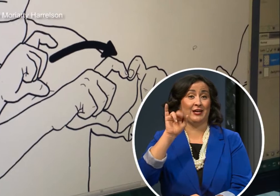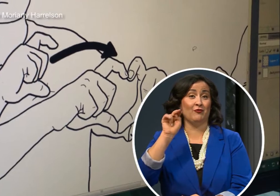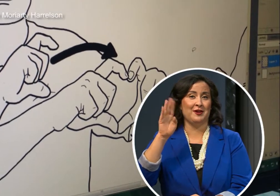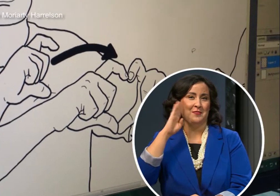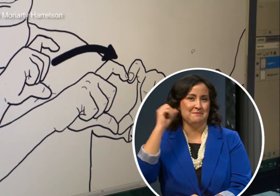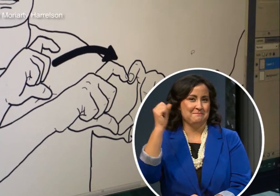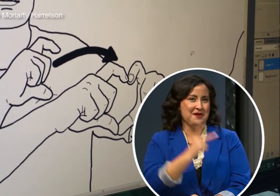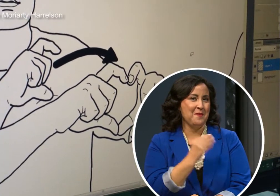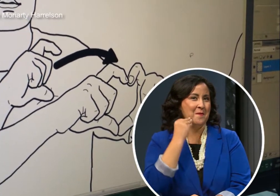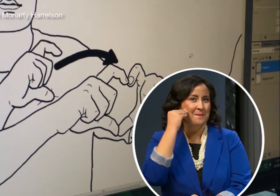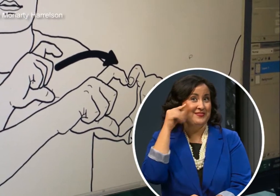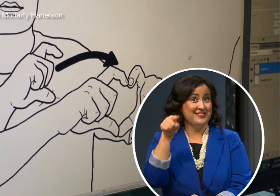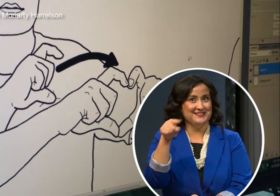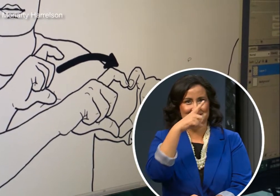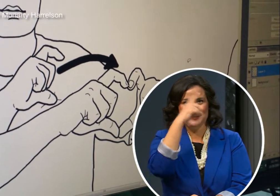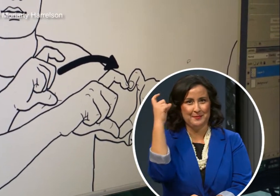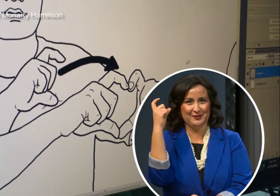Erin returns home this summer.